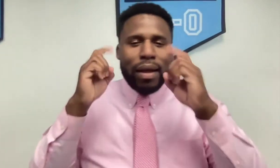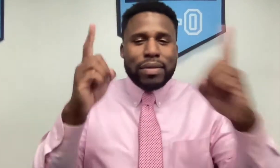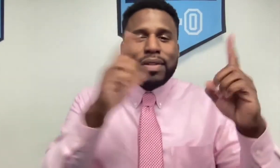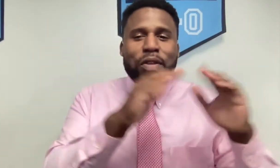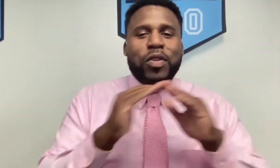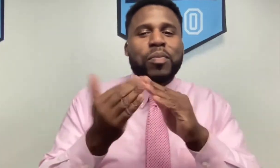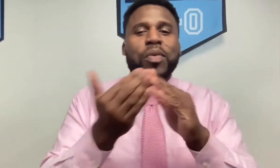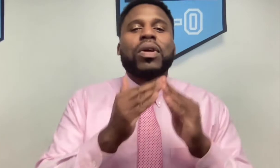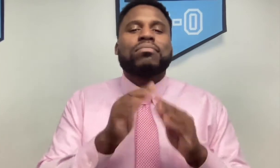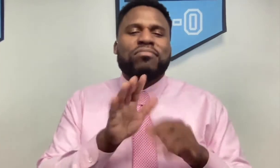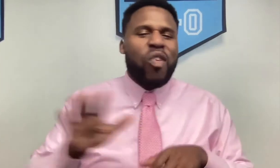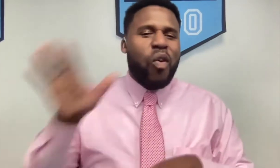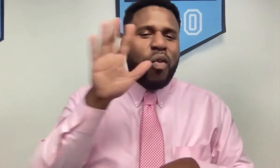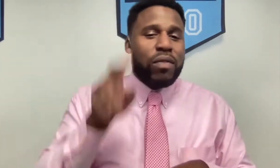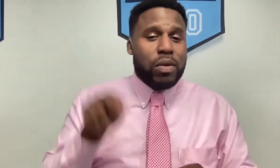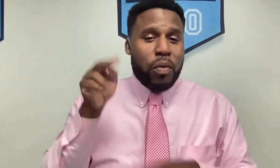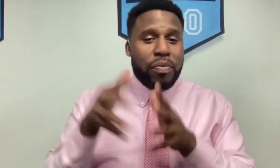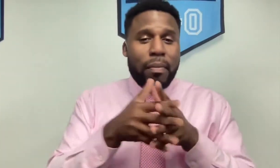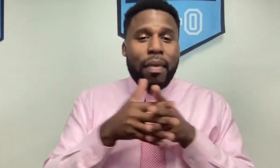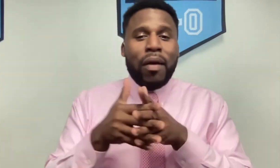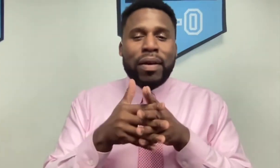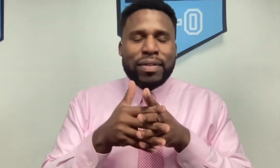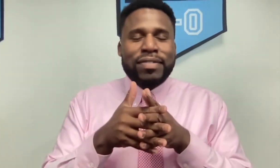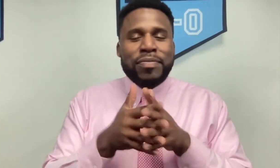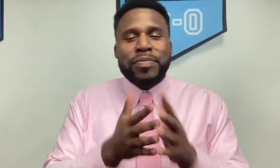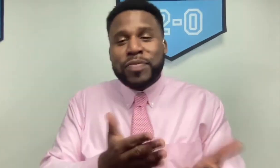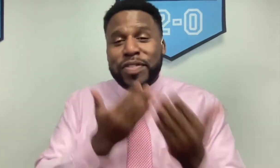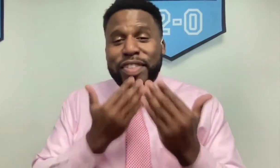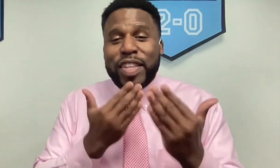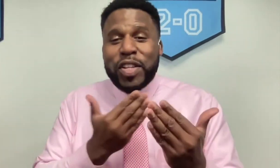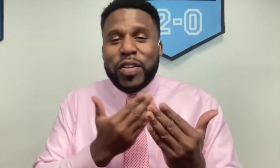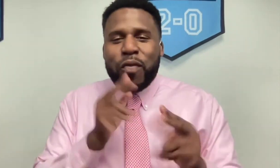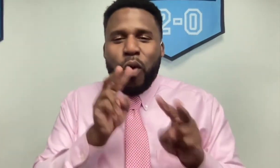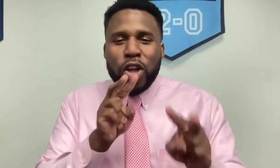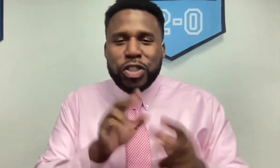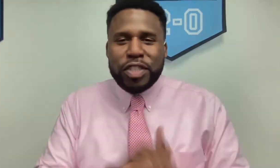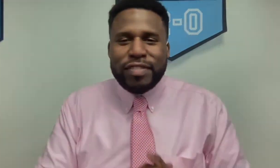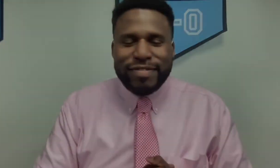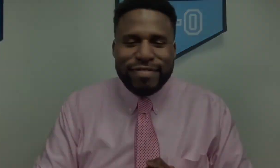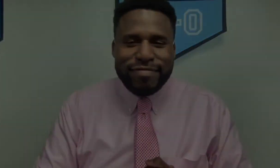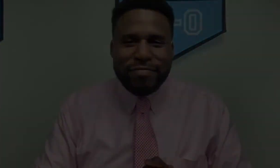and educate our community all across North America. Thank for watching.